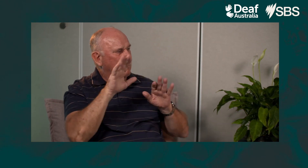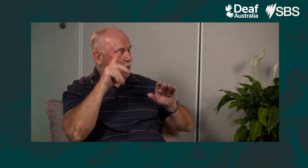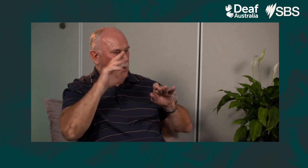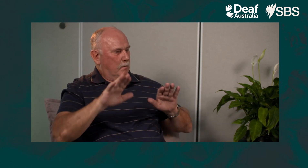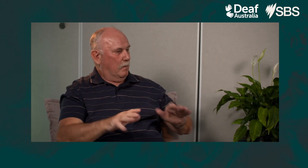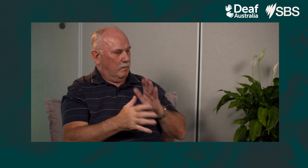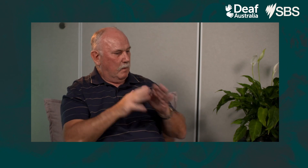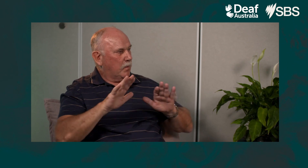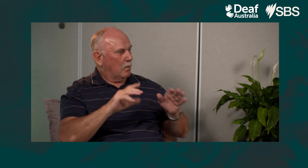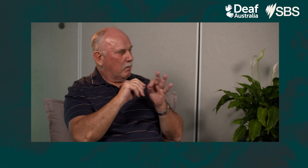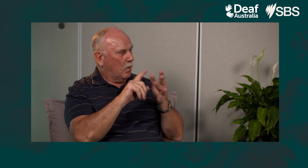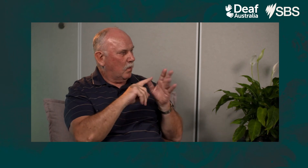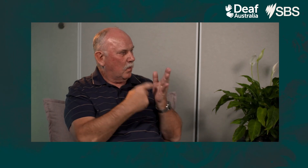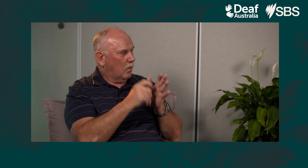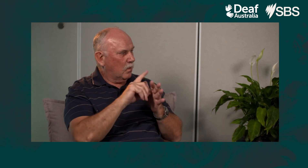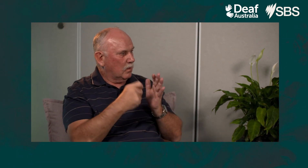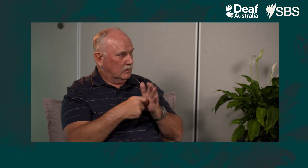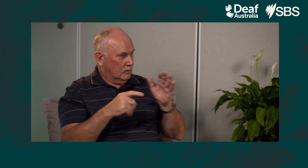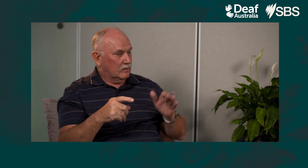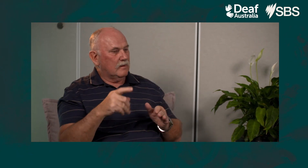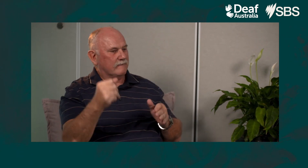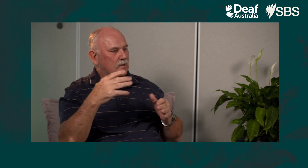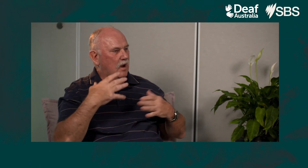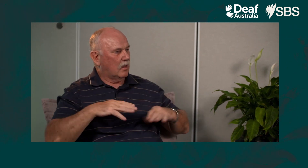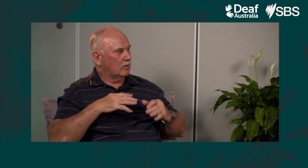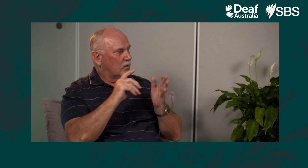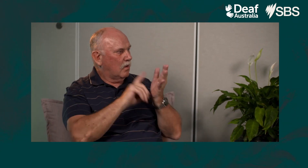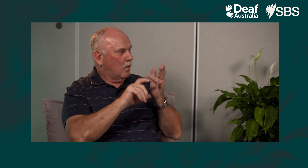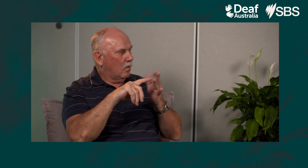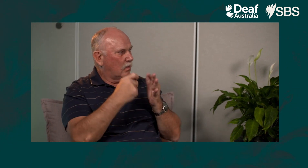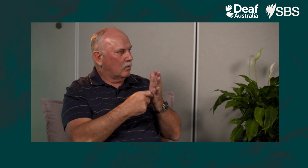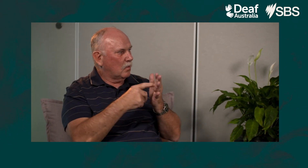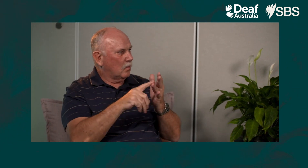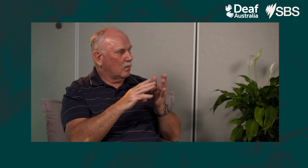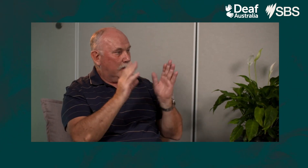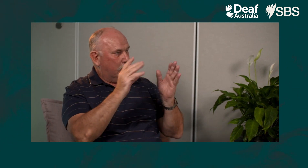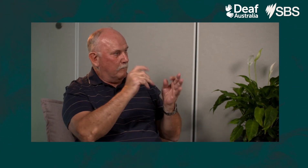Back then we referred to it as boarders who stayed there. And we all had lockers.